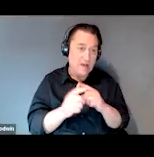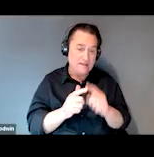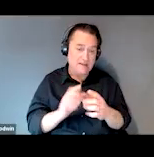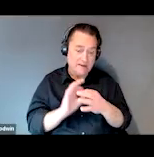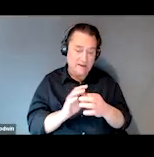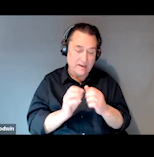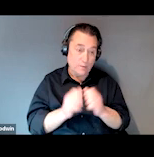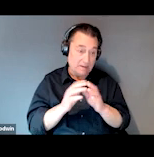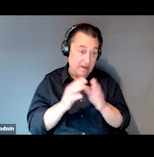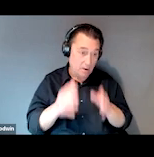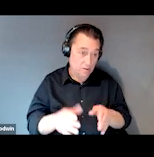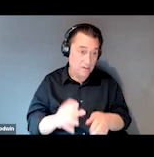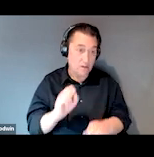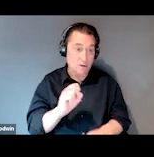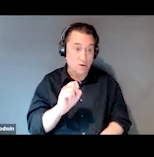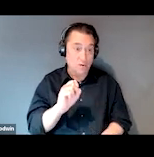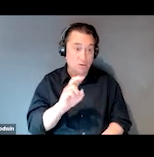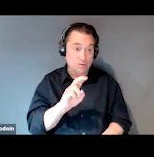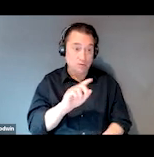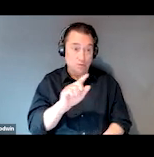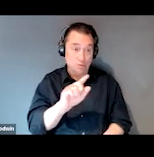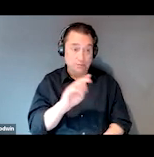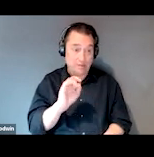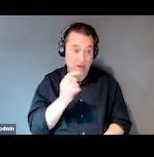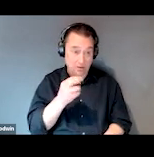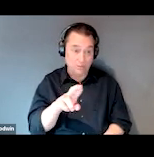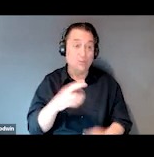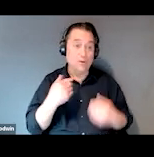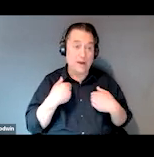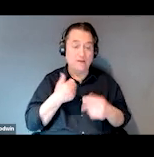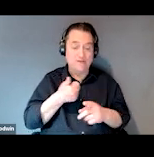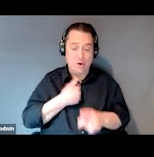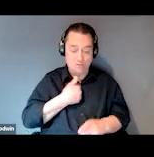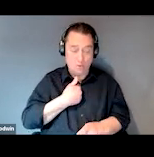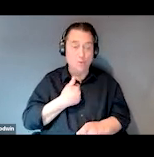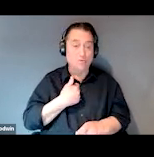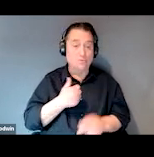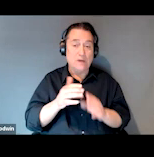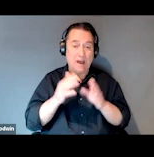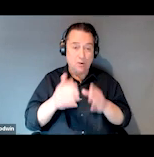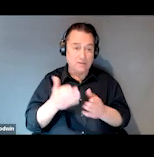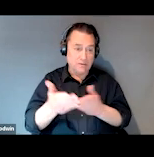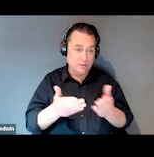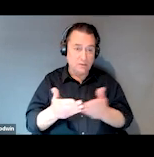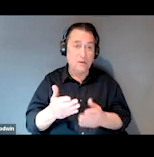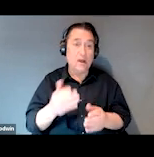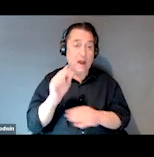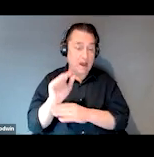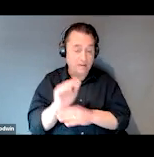And in Sulzbacher, we also have our own housing services. So each night, Sulzbacher is home to over 400 men, women,